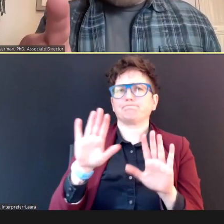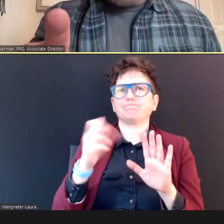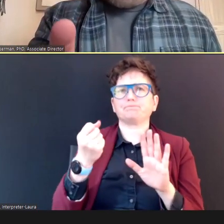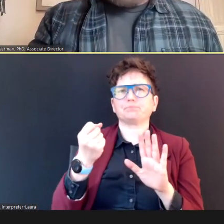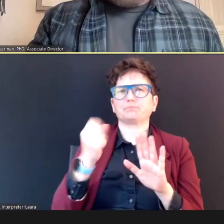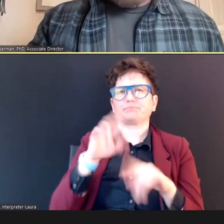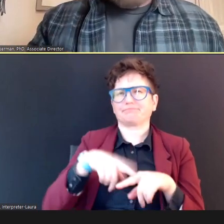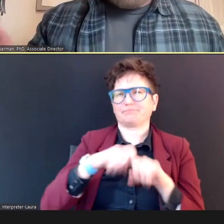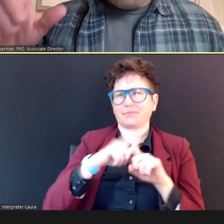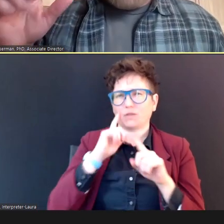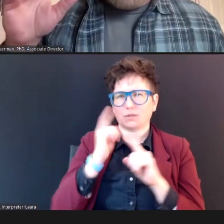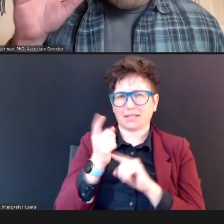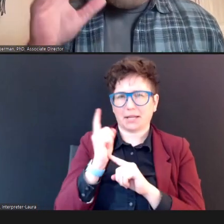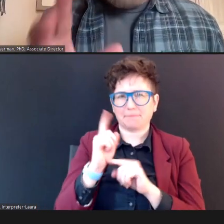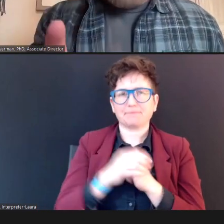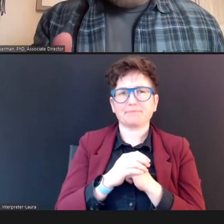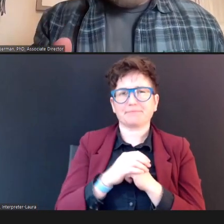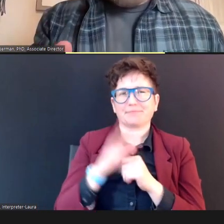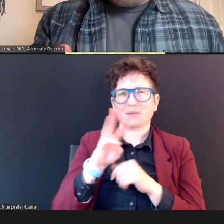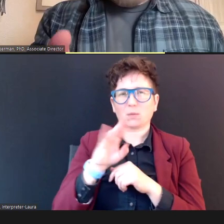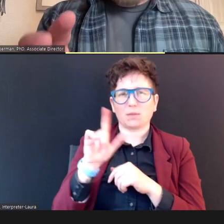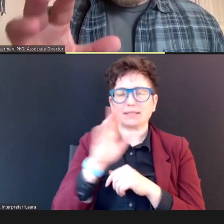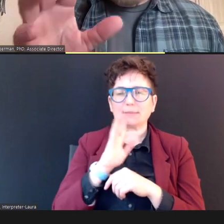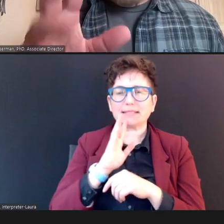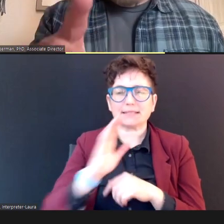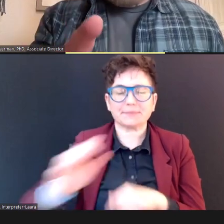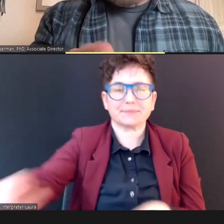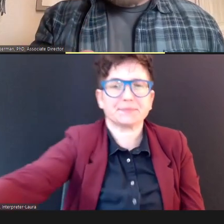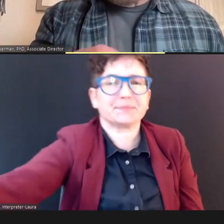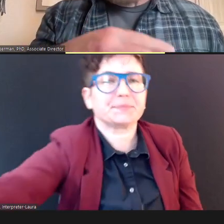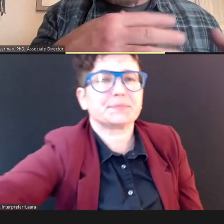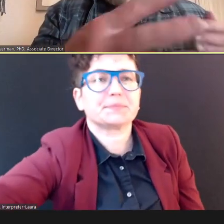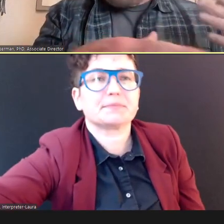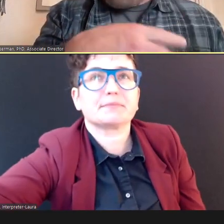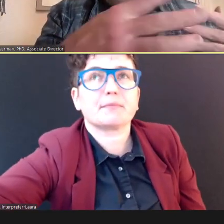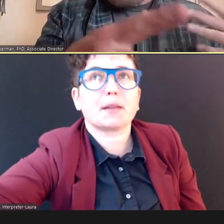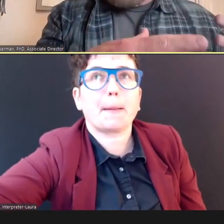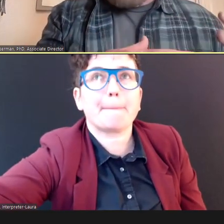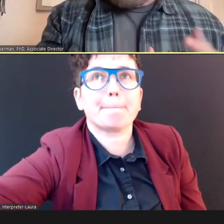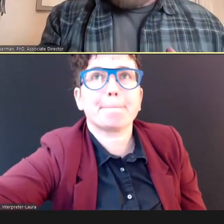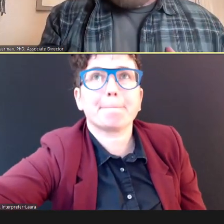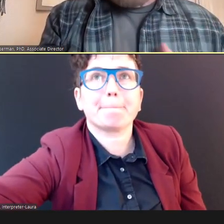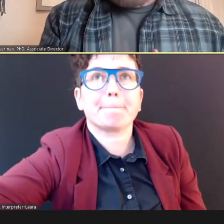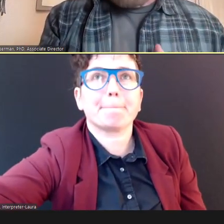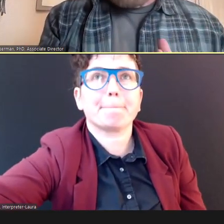, we have got several questions that came in, with the